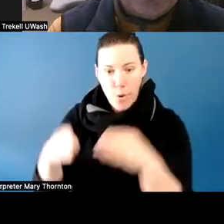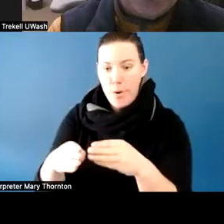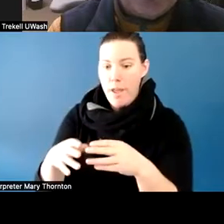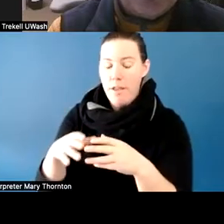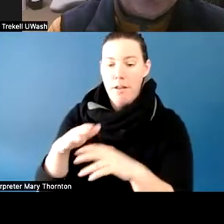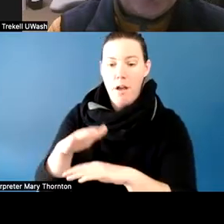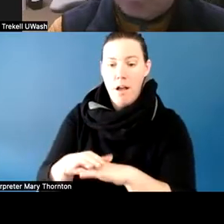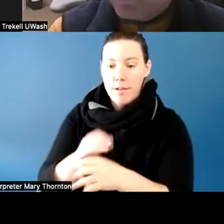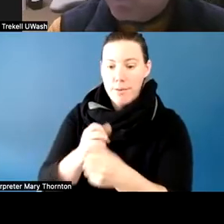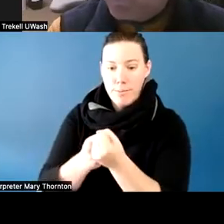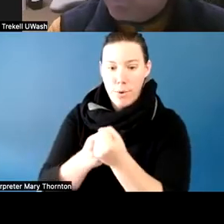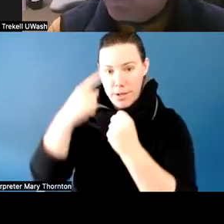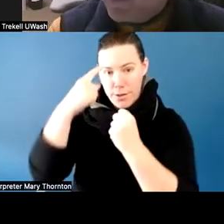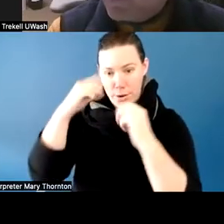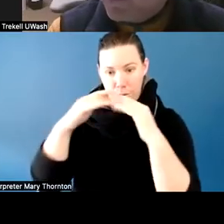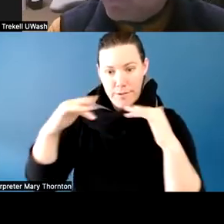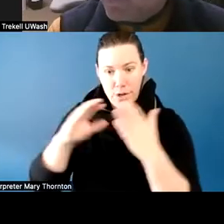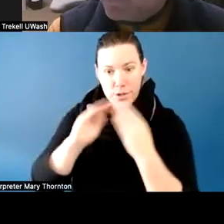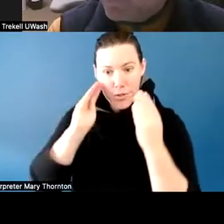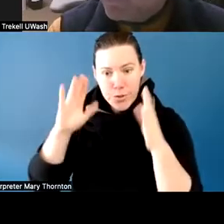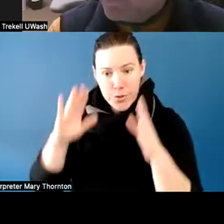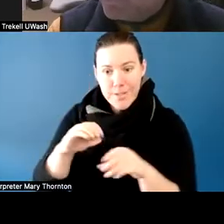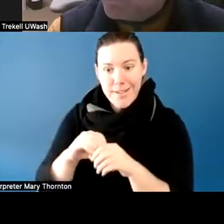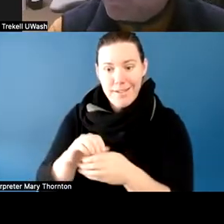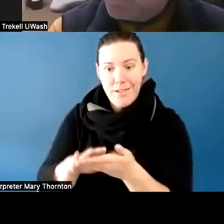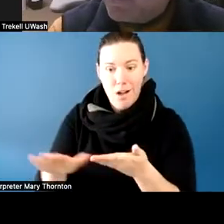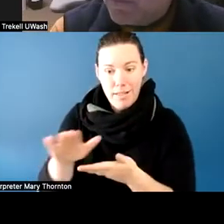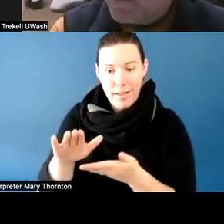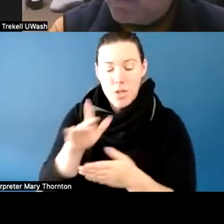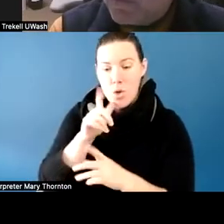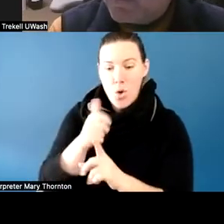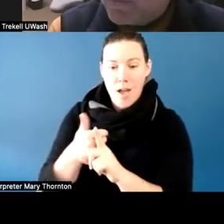neurodiverse students in college with academic skills,